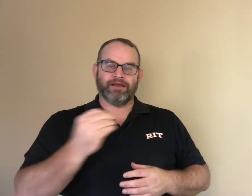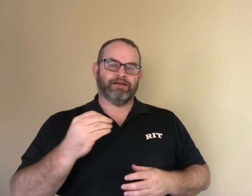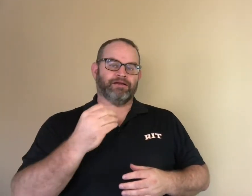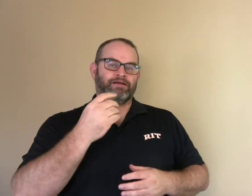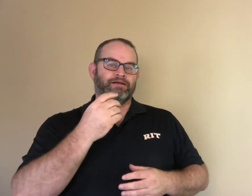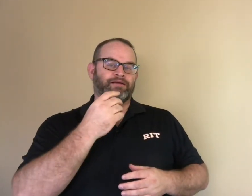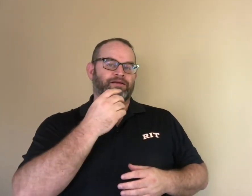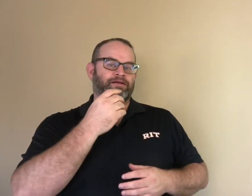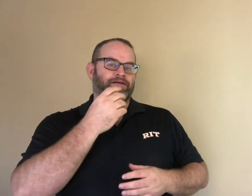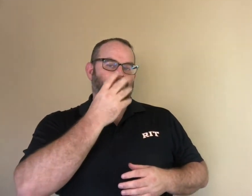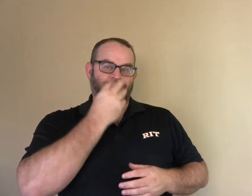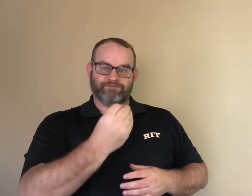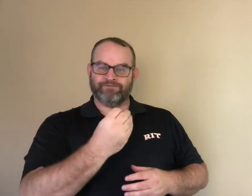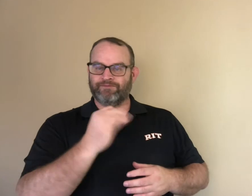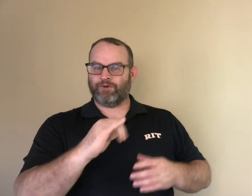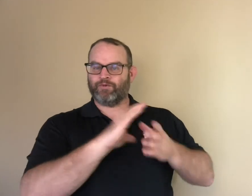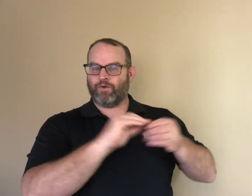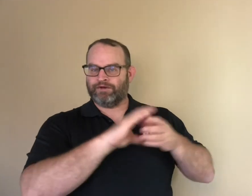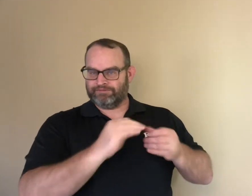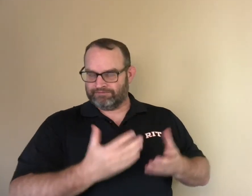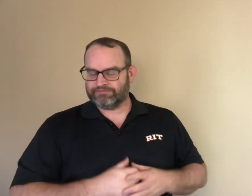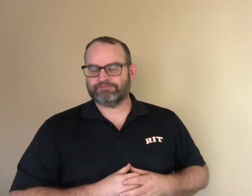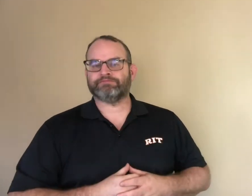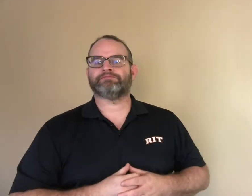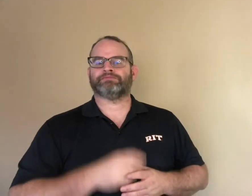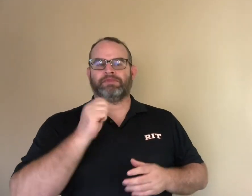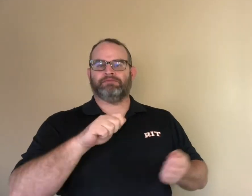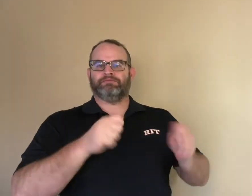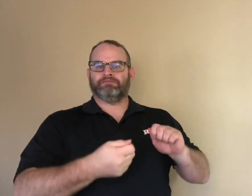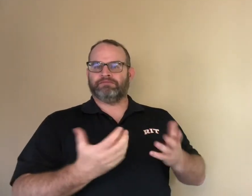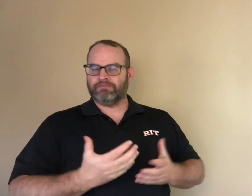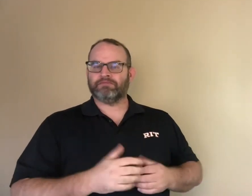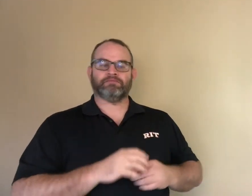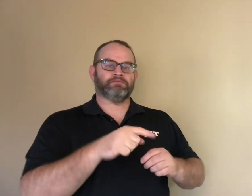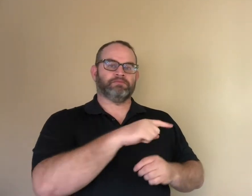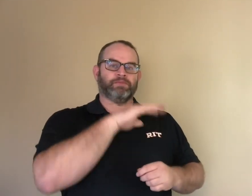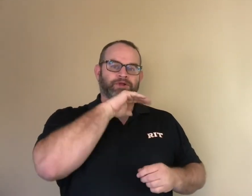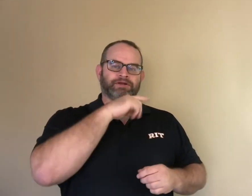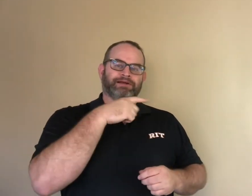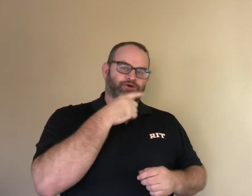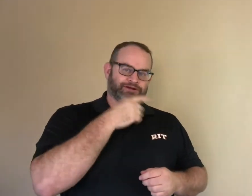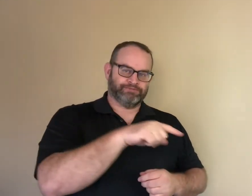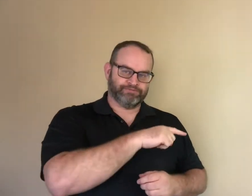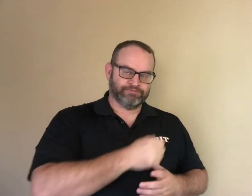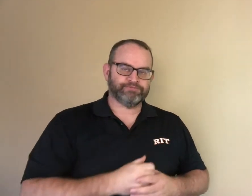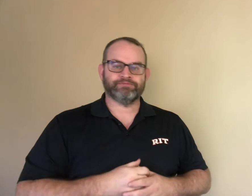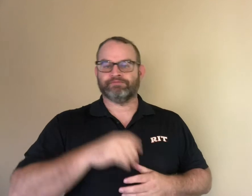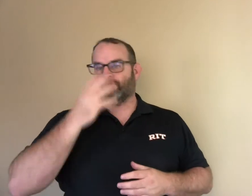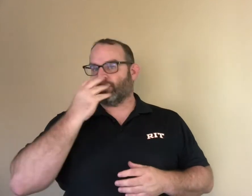The story is about three hearing pigs and a deaf wolf.